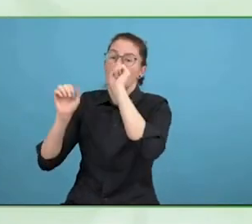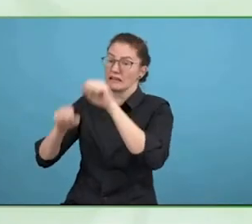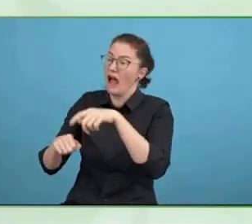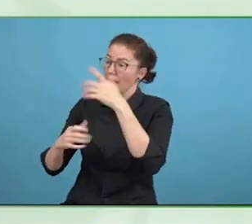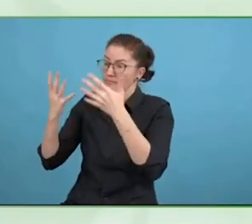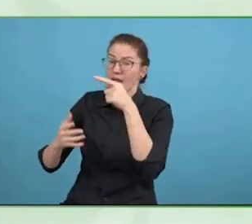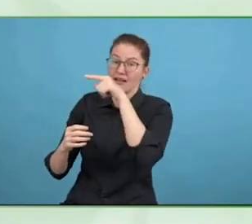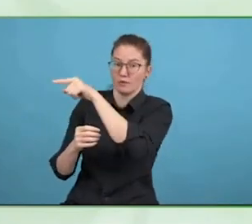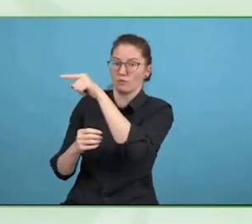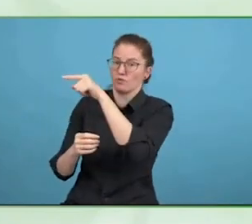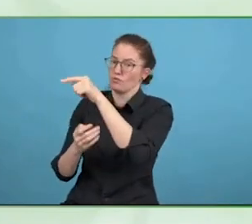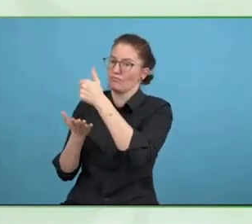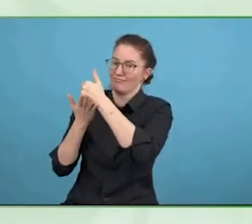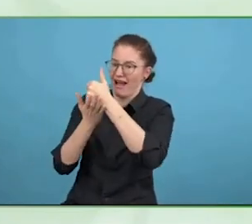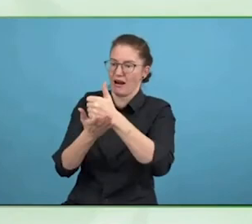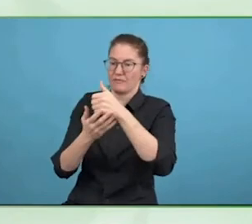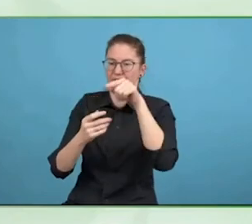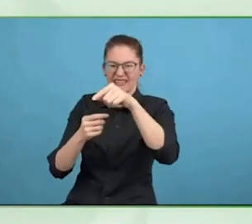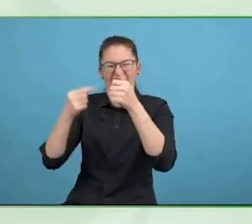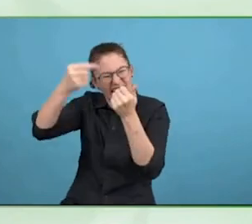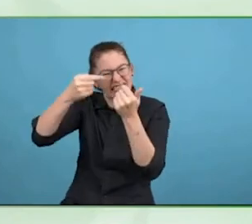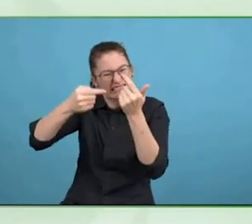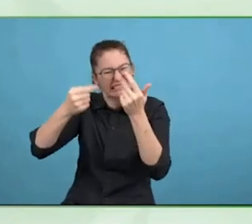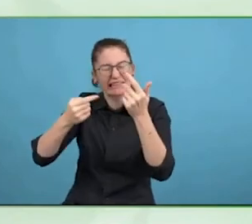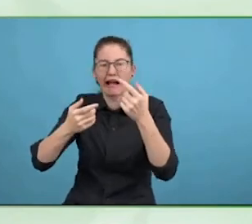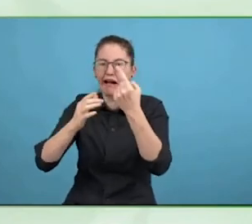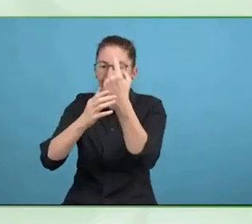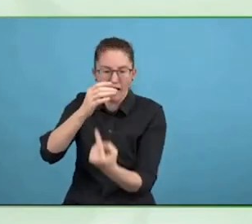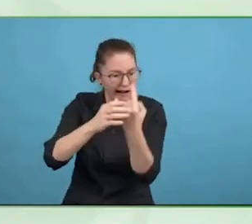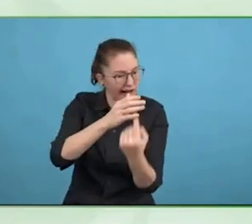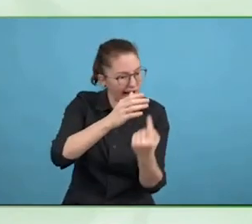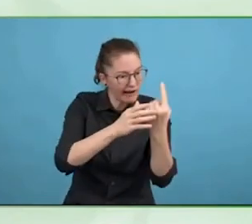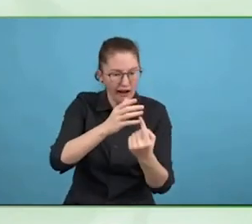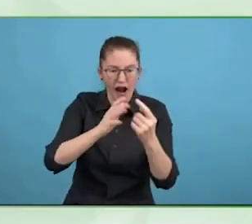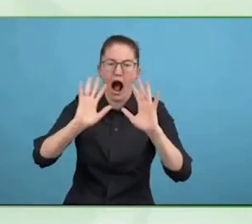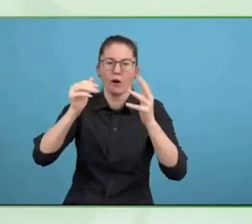look at any NGO report and you will see there is a huge gap, very often,